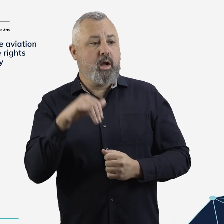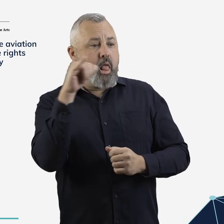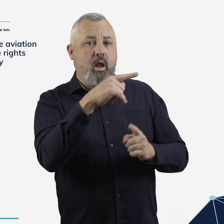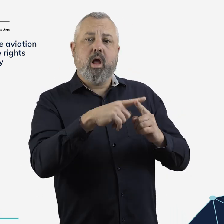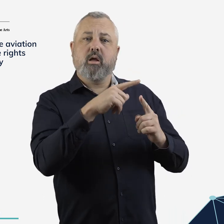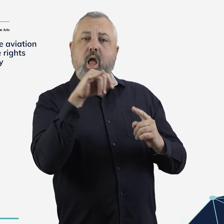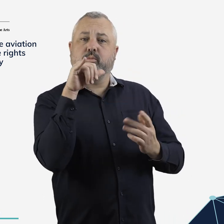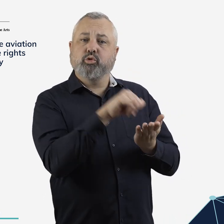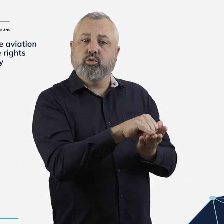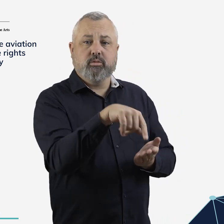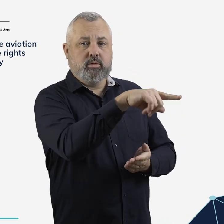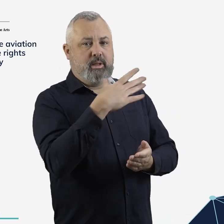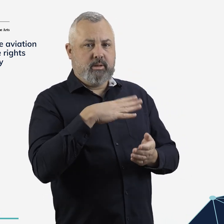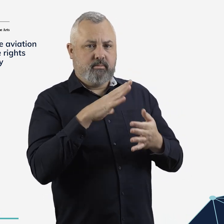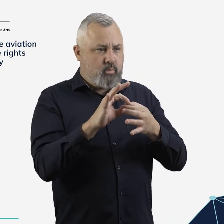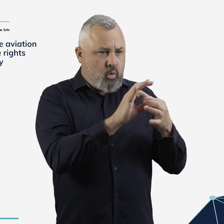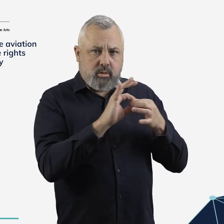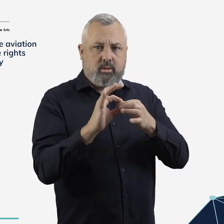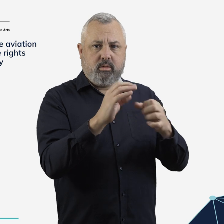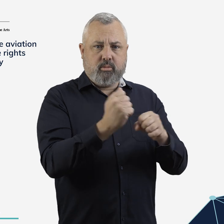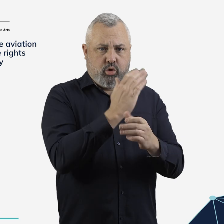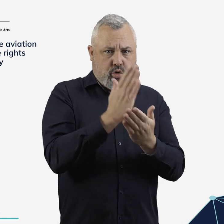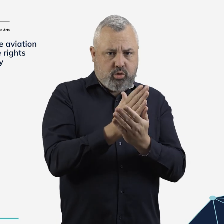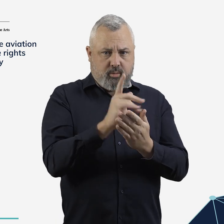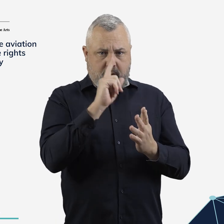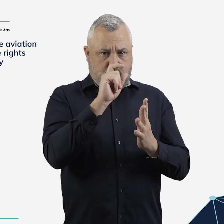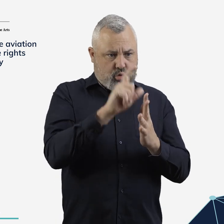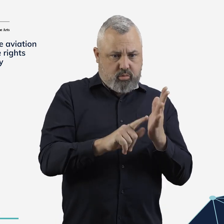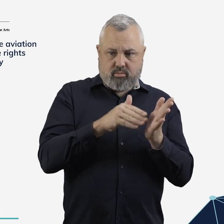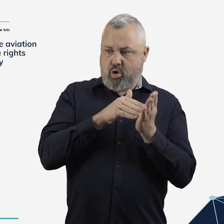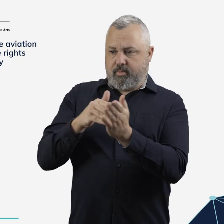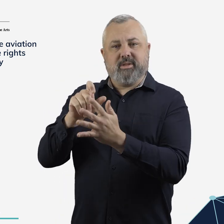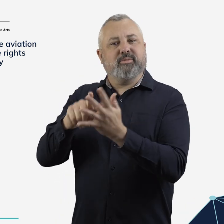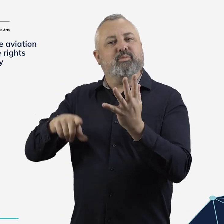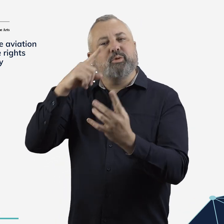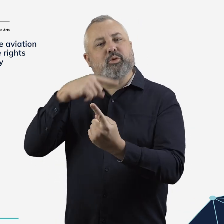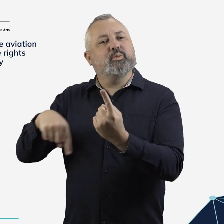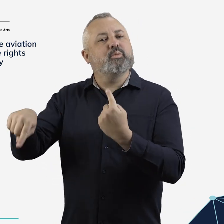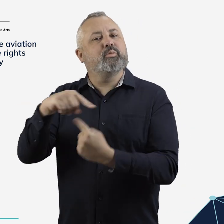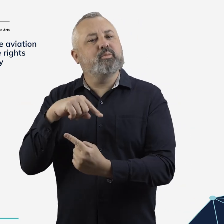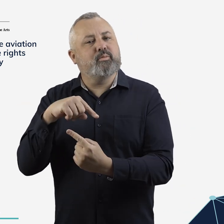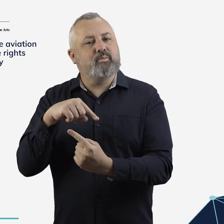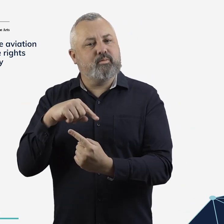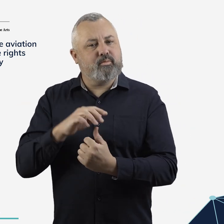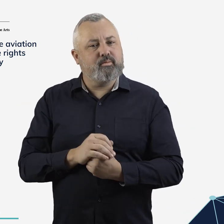Require airlines and airports to coordinate their actions in assisting people with disability.